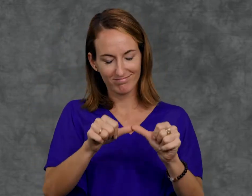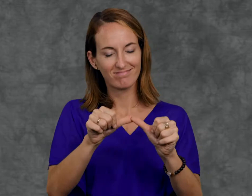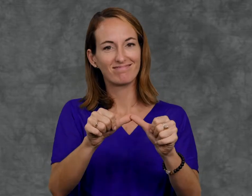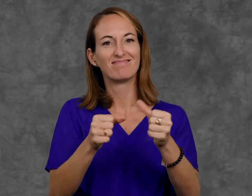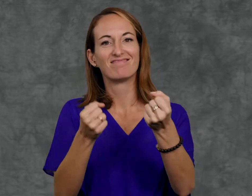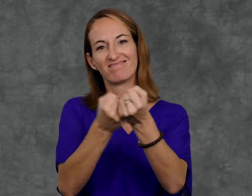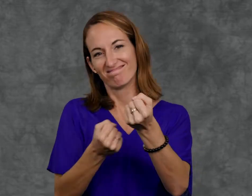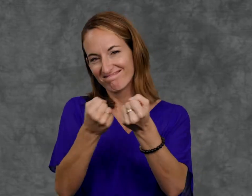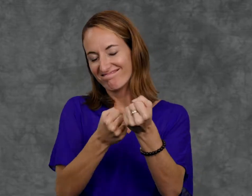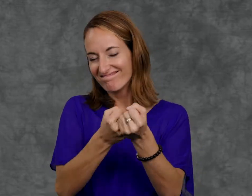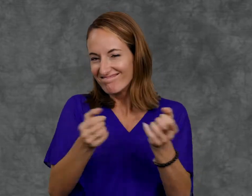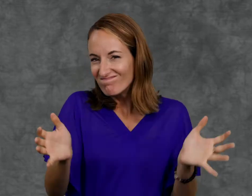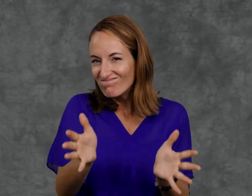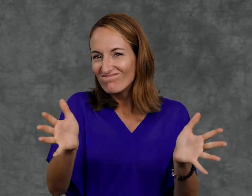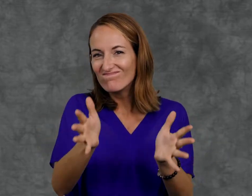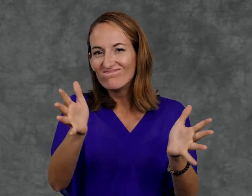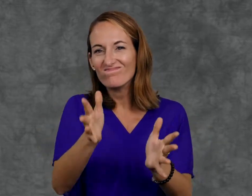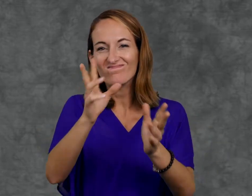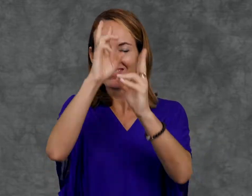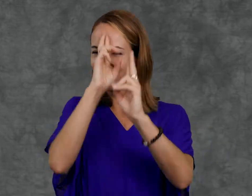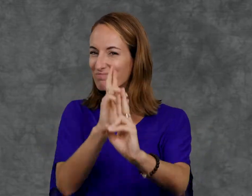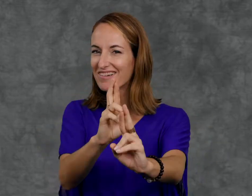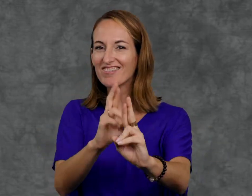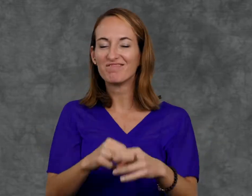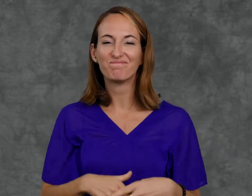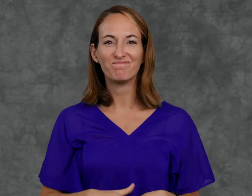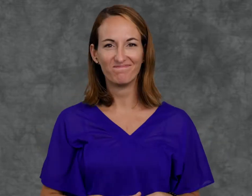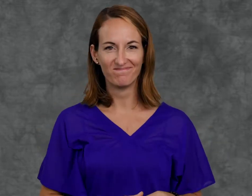We want to encourage people to speak out and say what’s important to them.